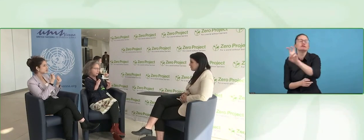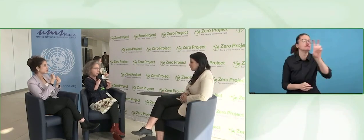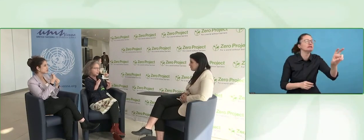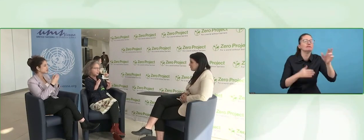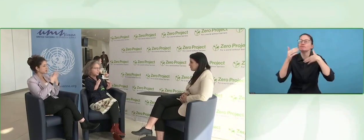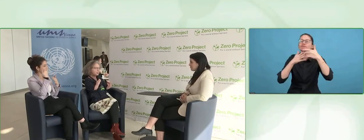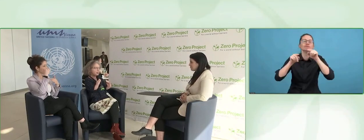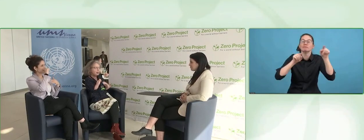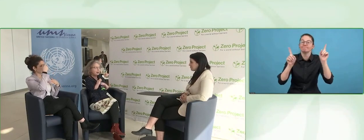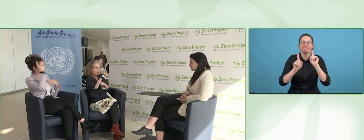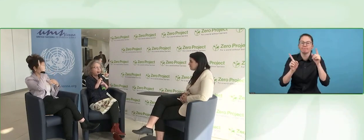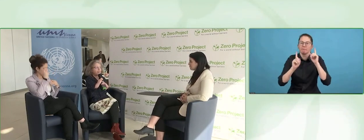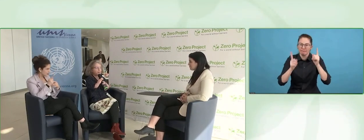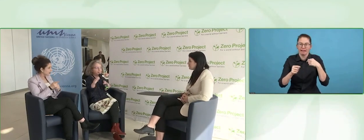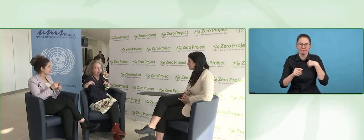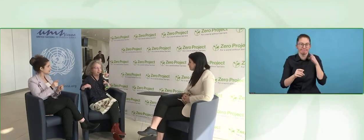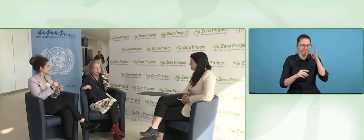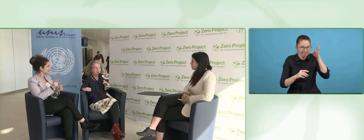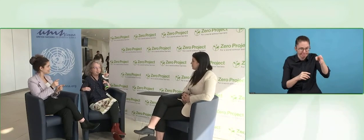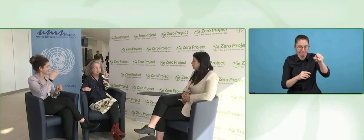Trek. From a Star Trek movie.